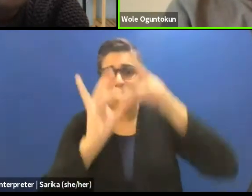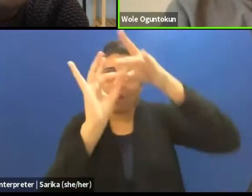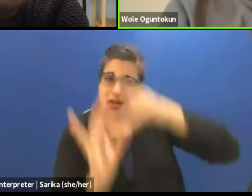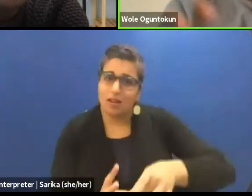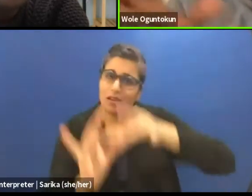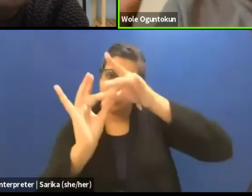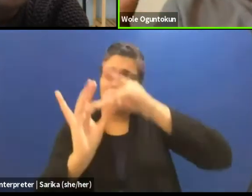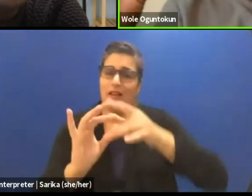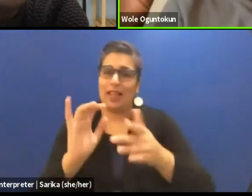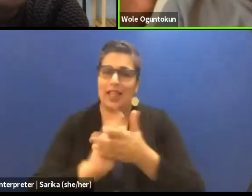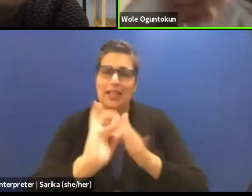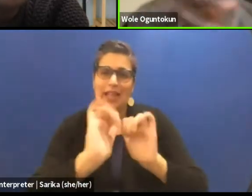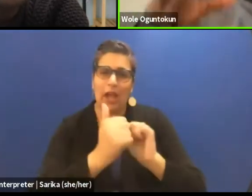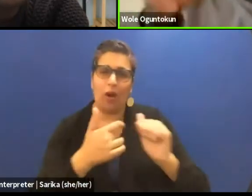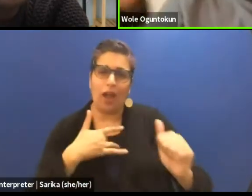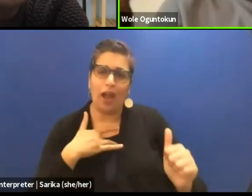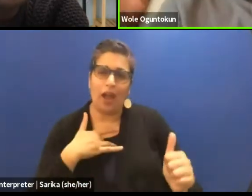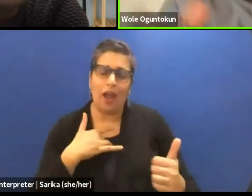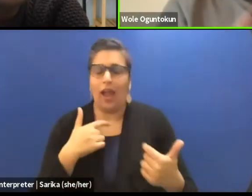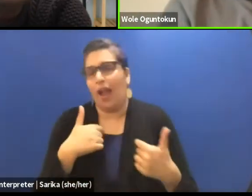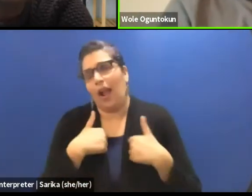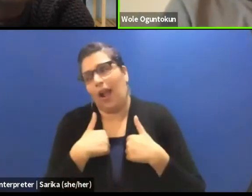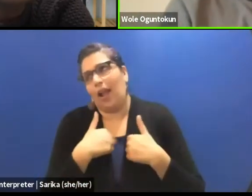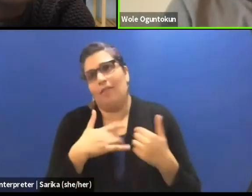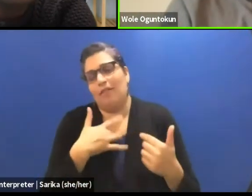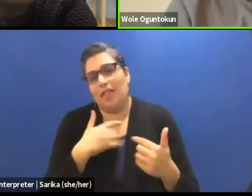That is how I would say that, for me, that's my working definition.